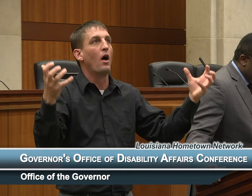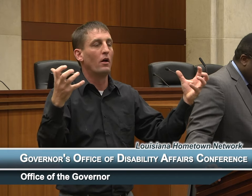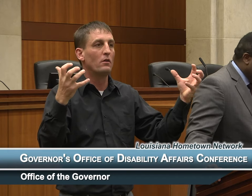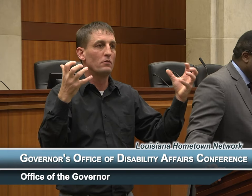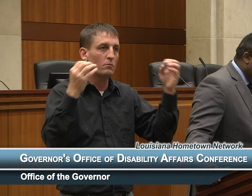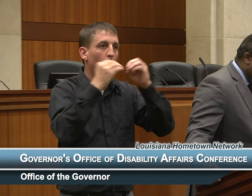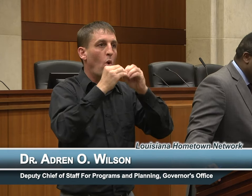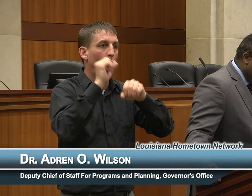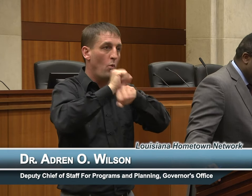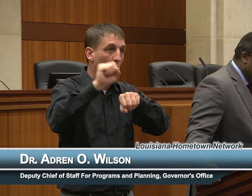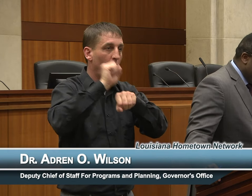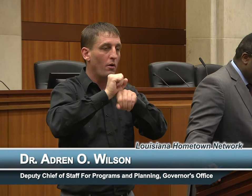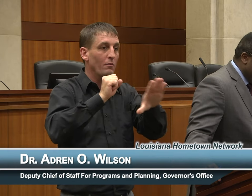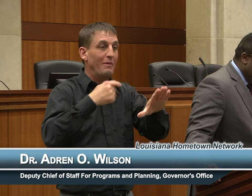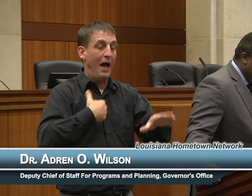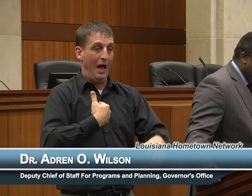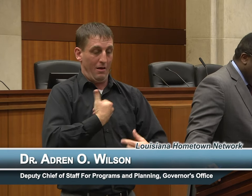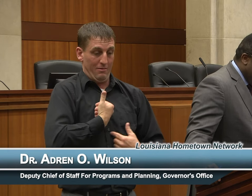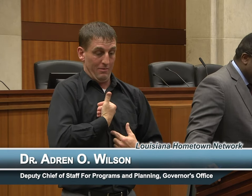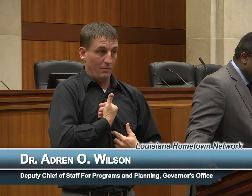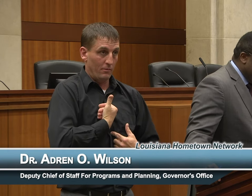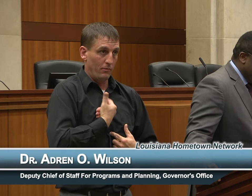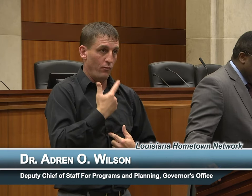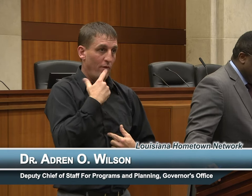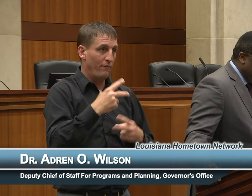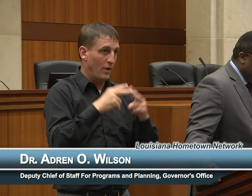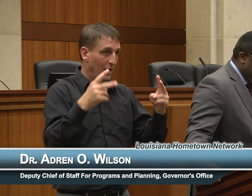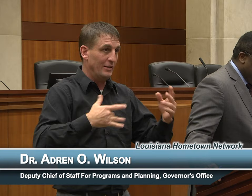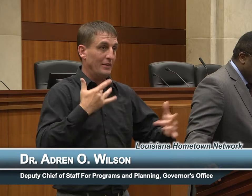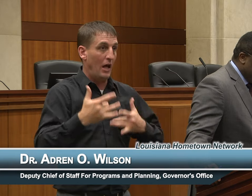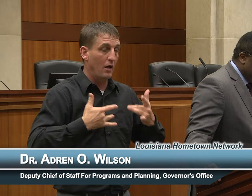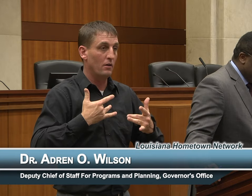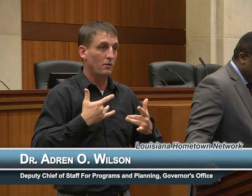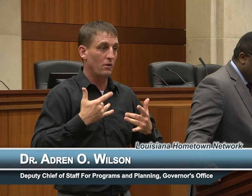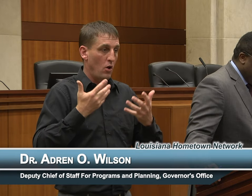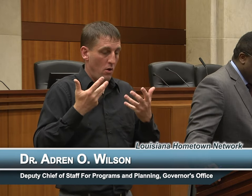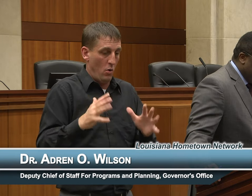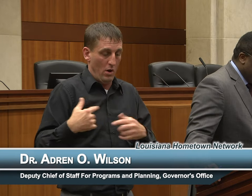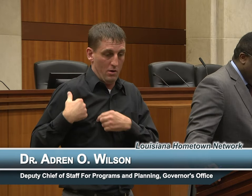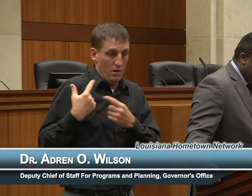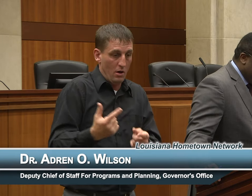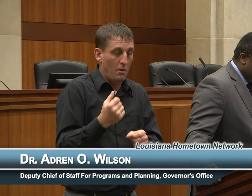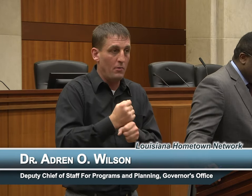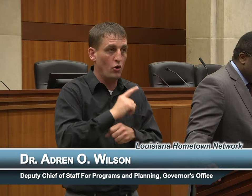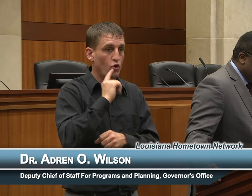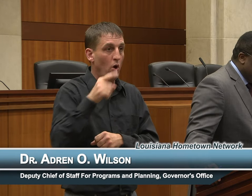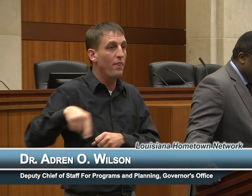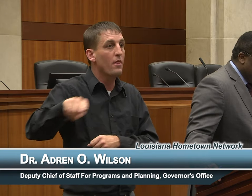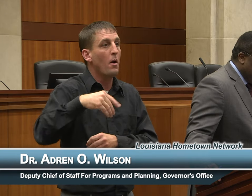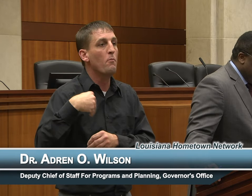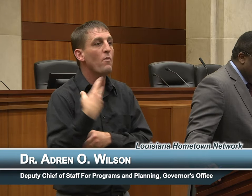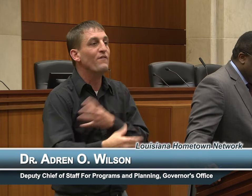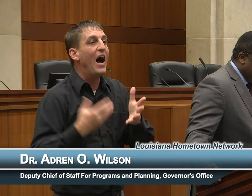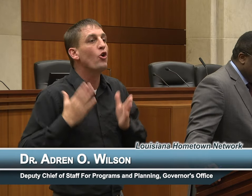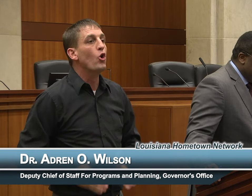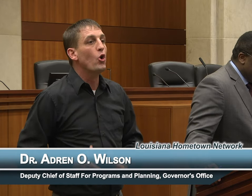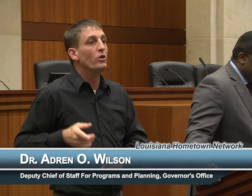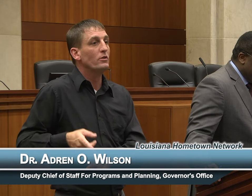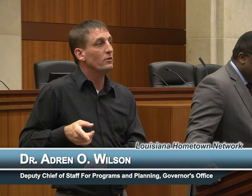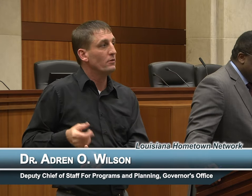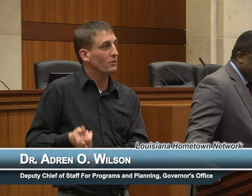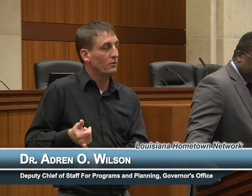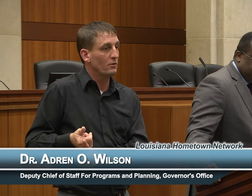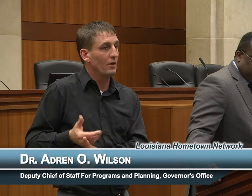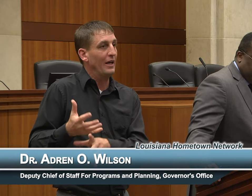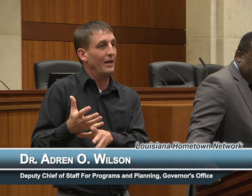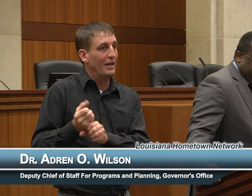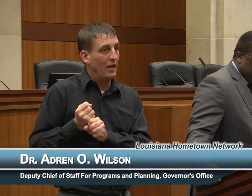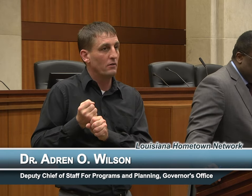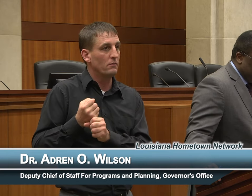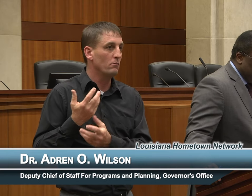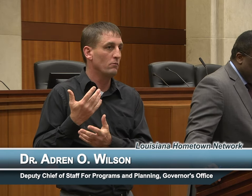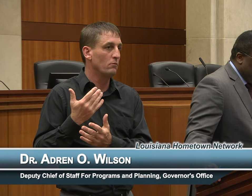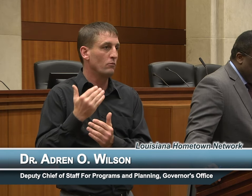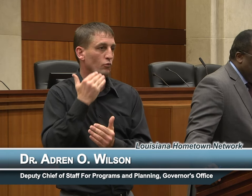excited that we've been able to ensure our providers get a decent wage by